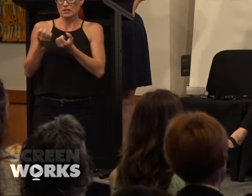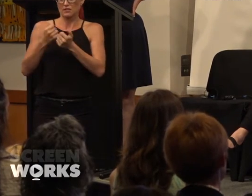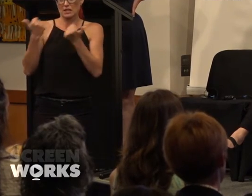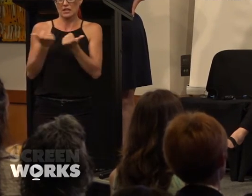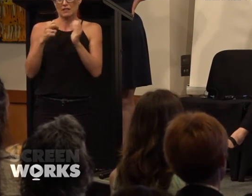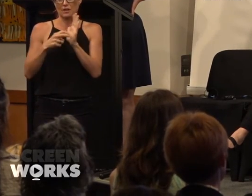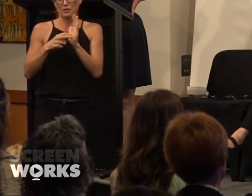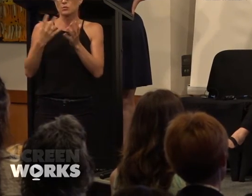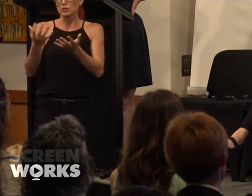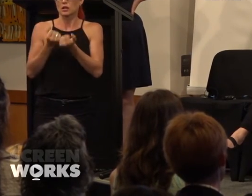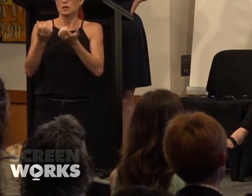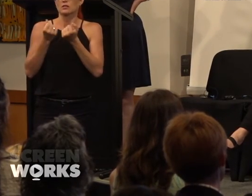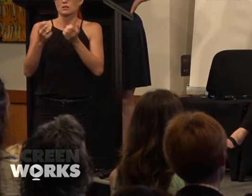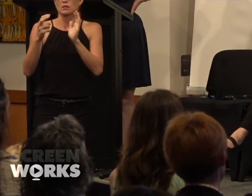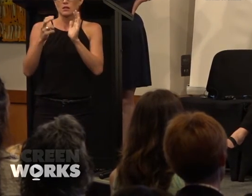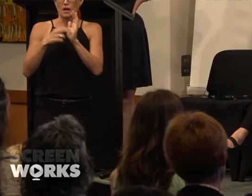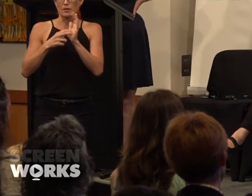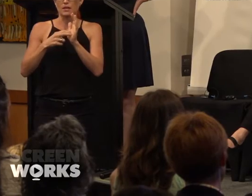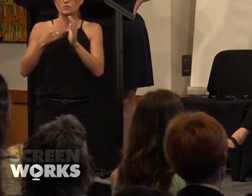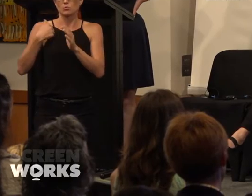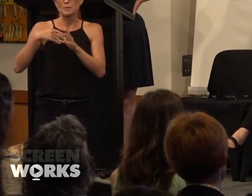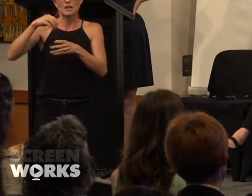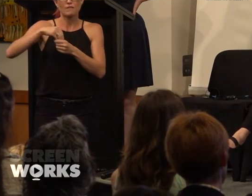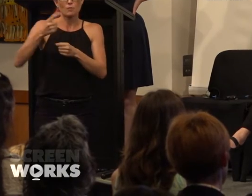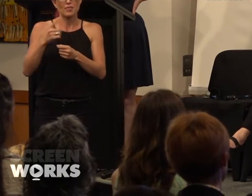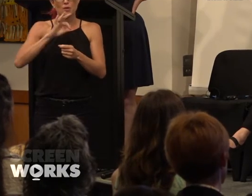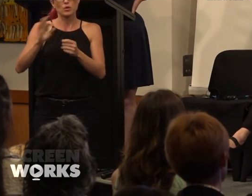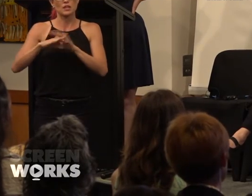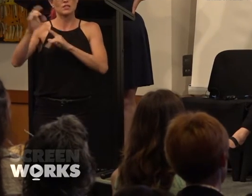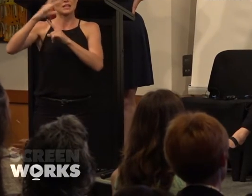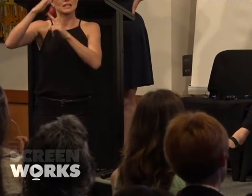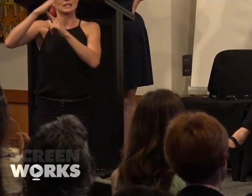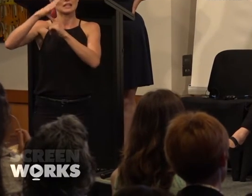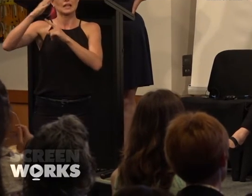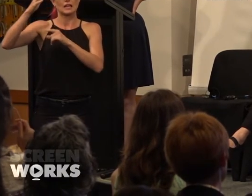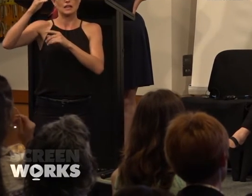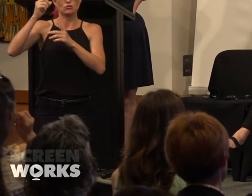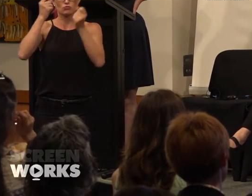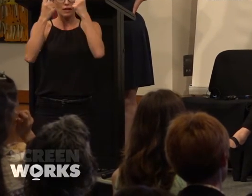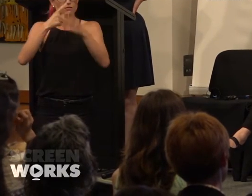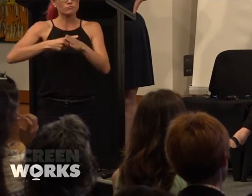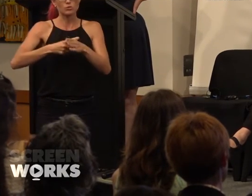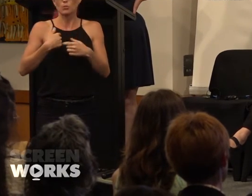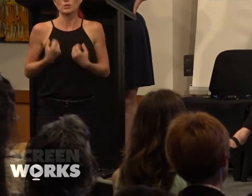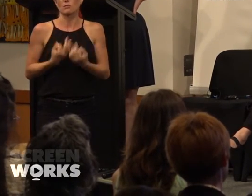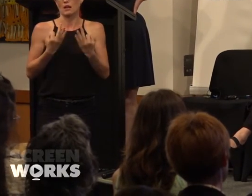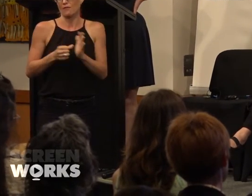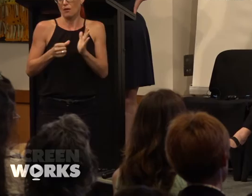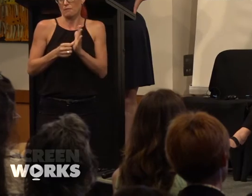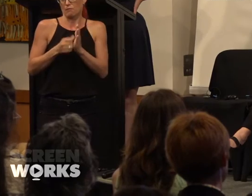we were getting applications with women involved but they weren't in the key creative roles and we don't have lots of money. We knew that we didn't have